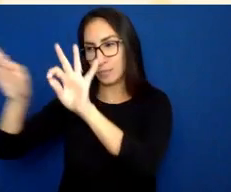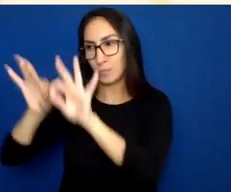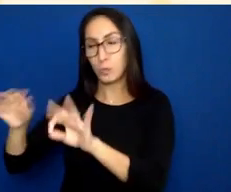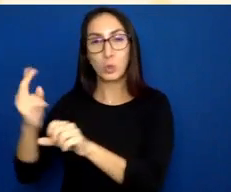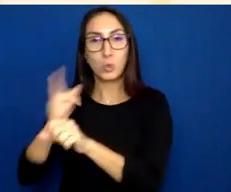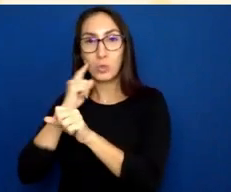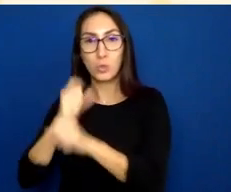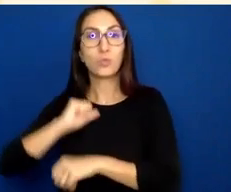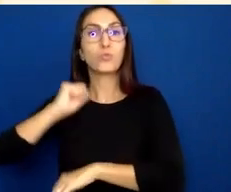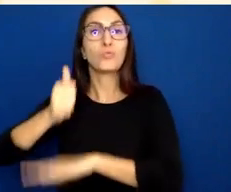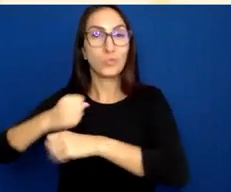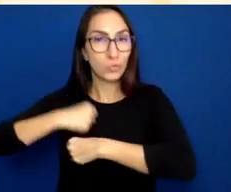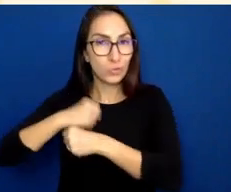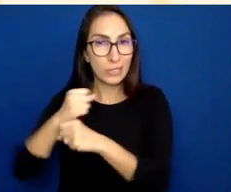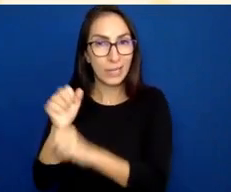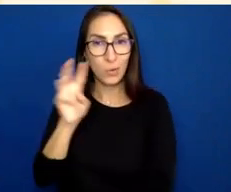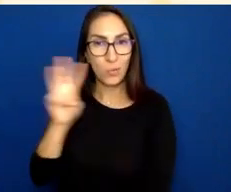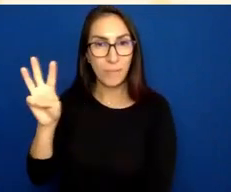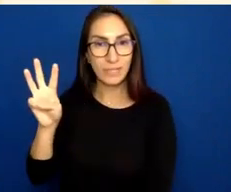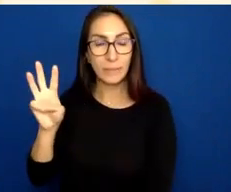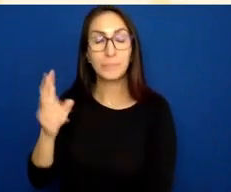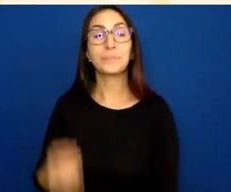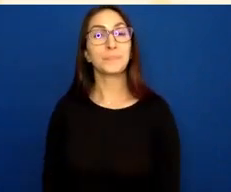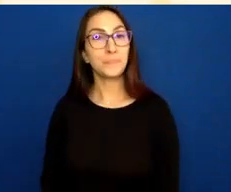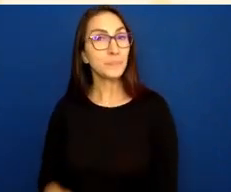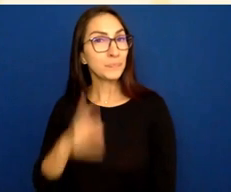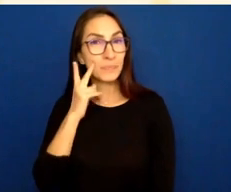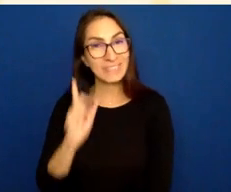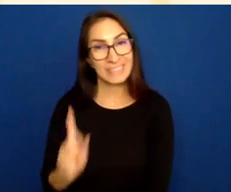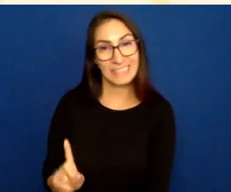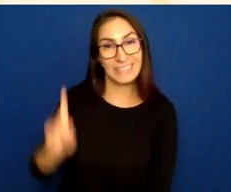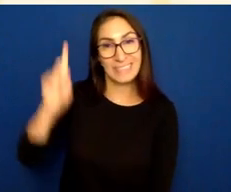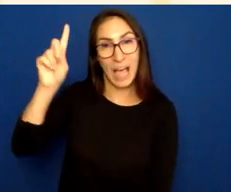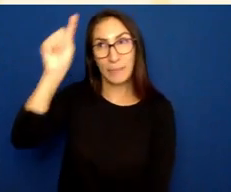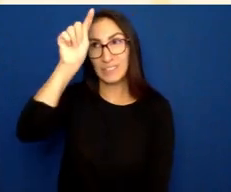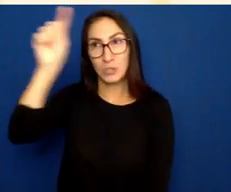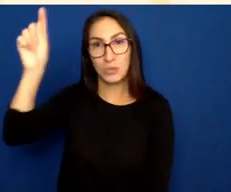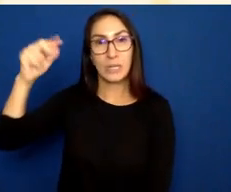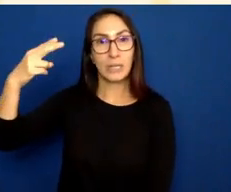So at the top of the screen, the HTML is pretty standard.